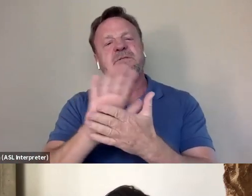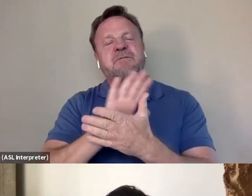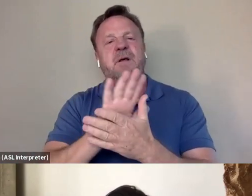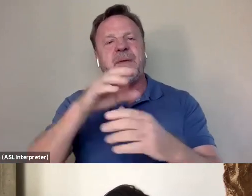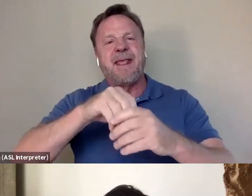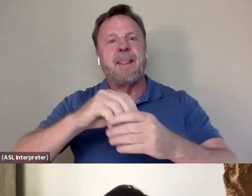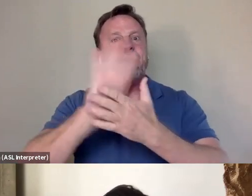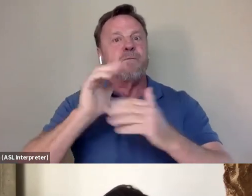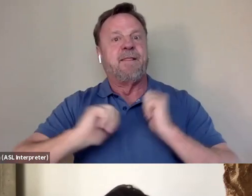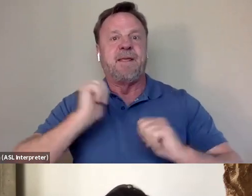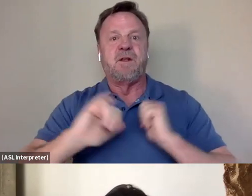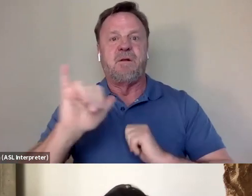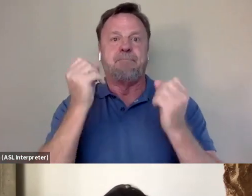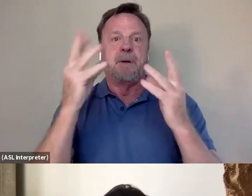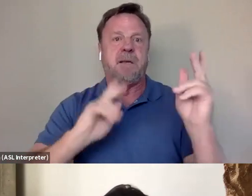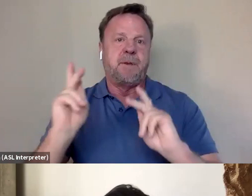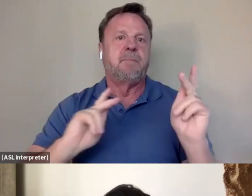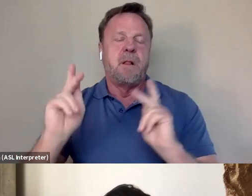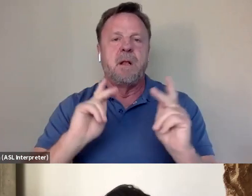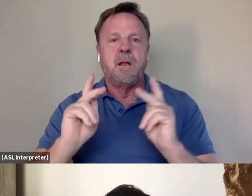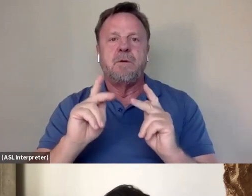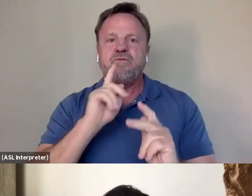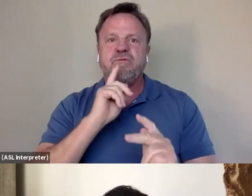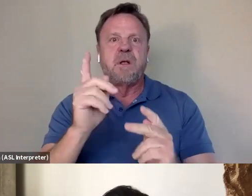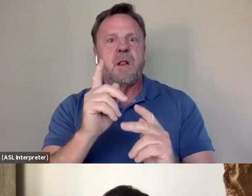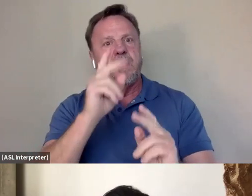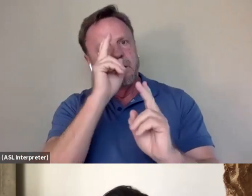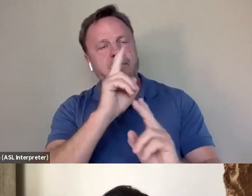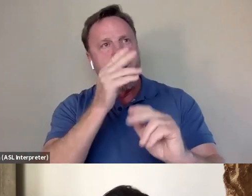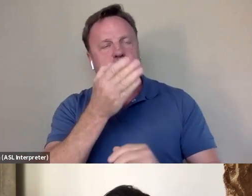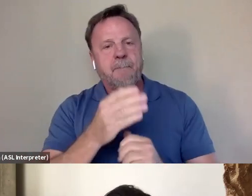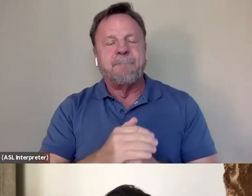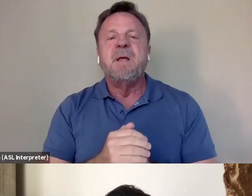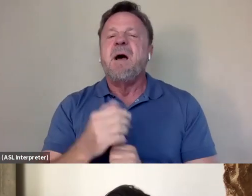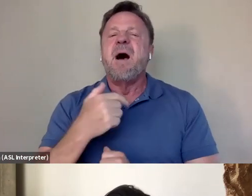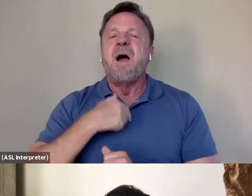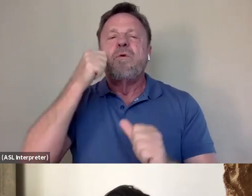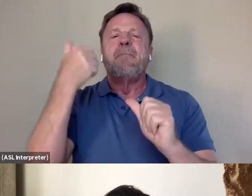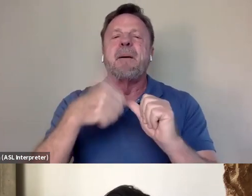like of many people who admire him did. I remember just seeing him